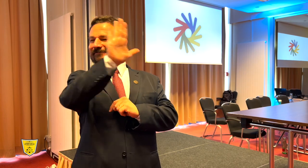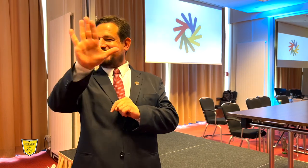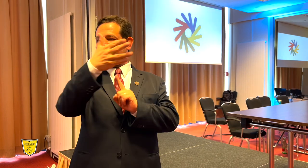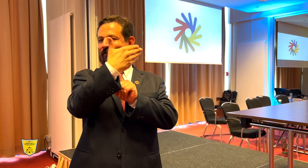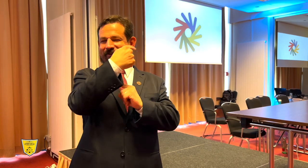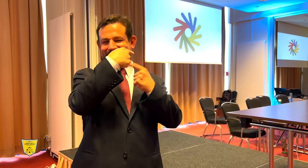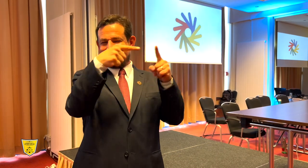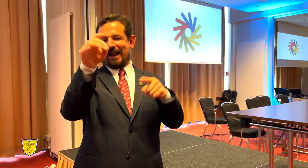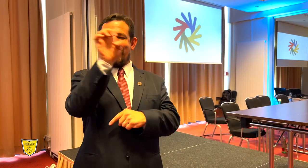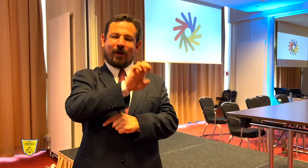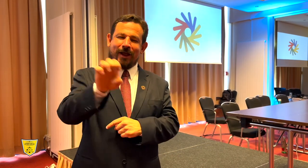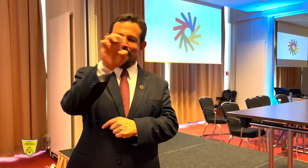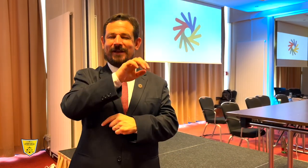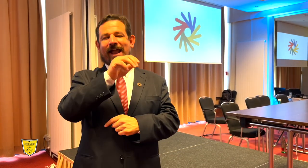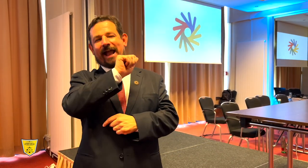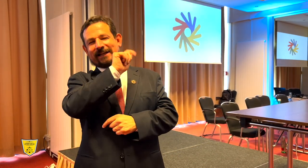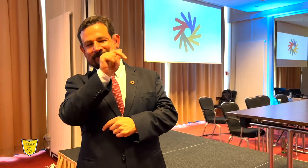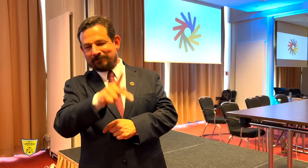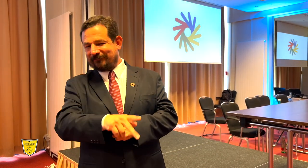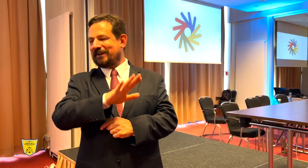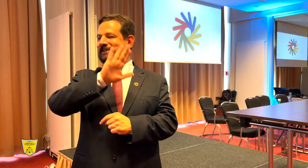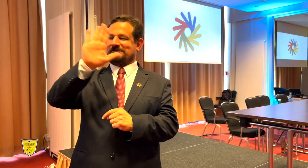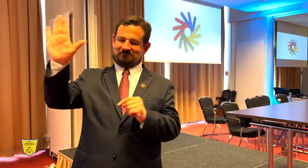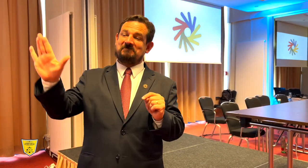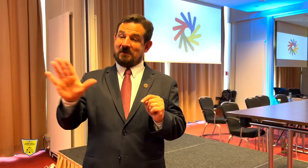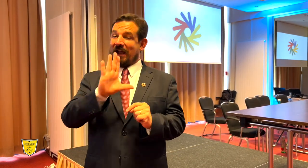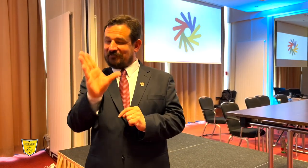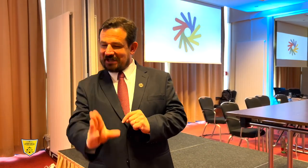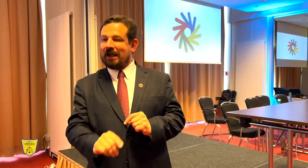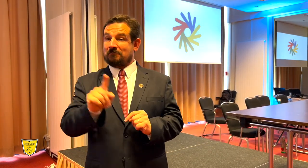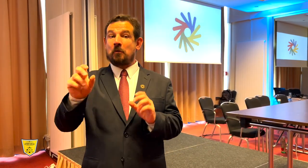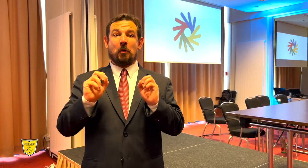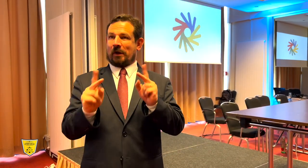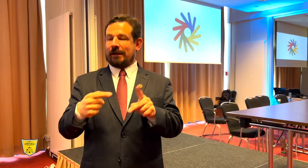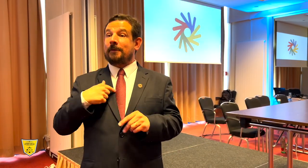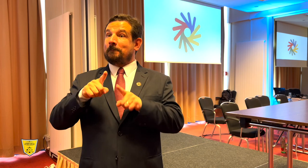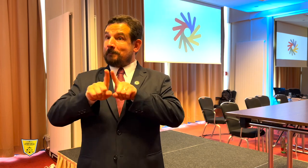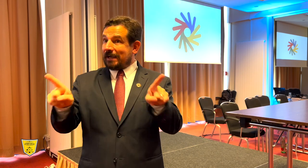Past Deaflympics were always held in Europe, Africa or Asia